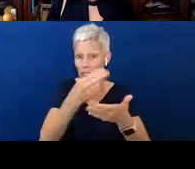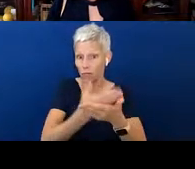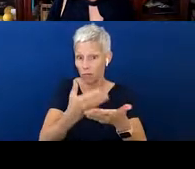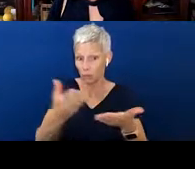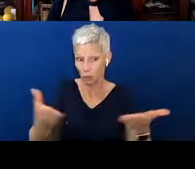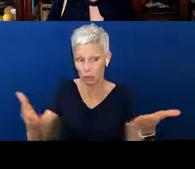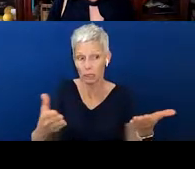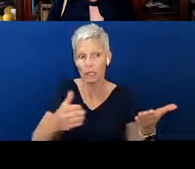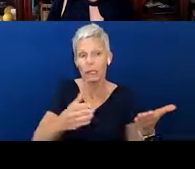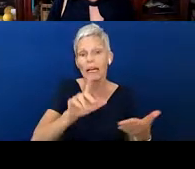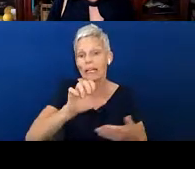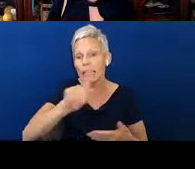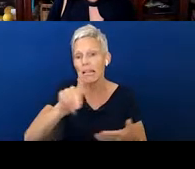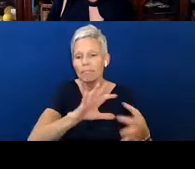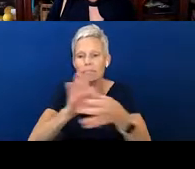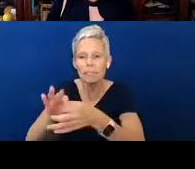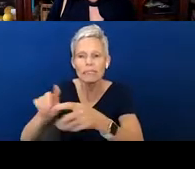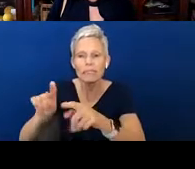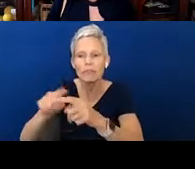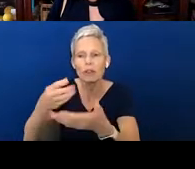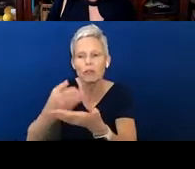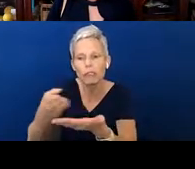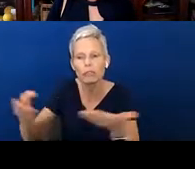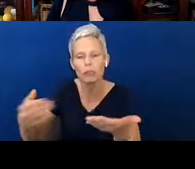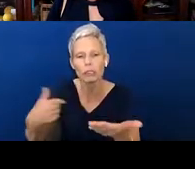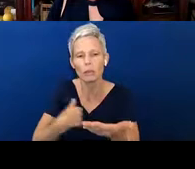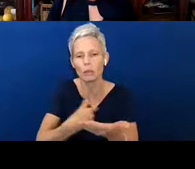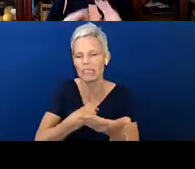resources that I talked about today. This last one takes you to the whole